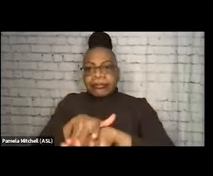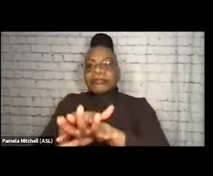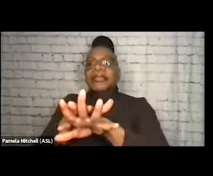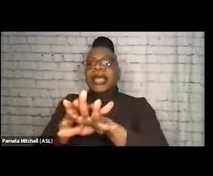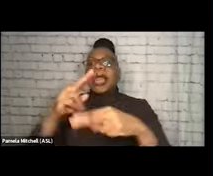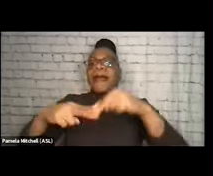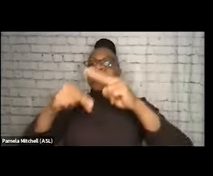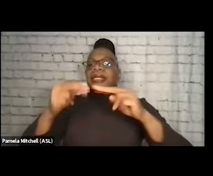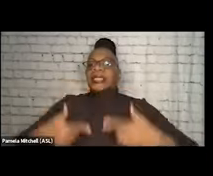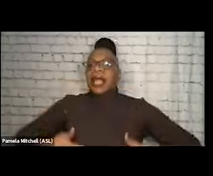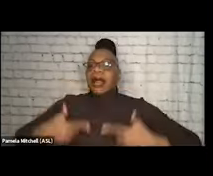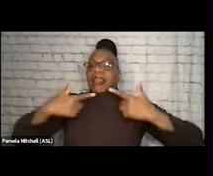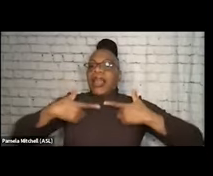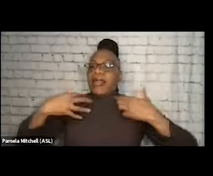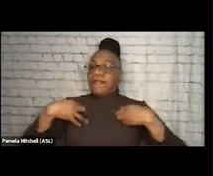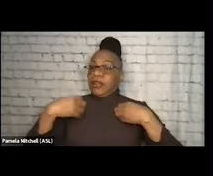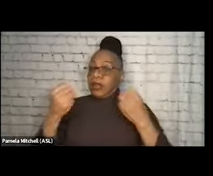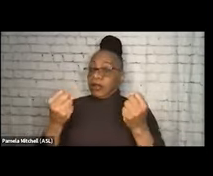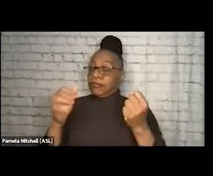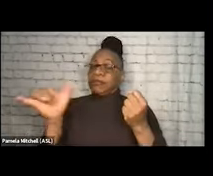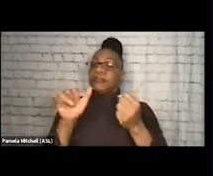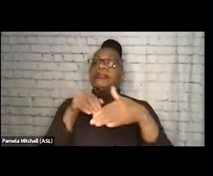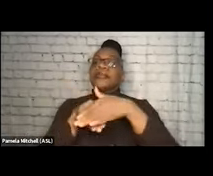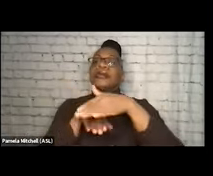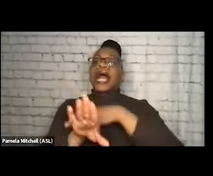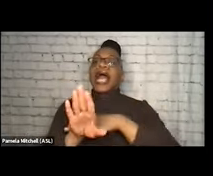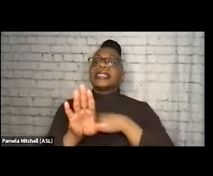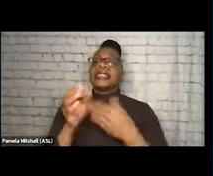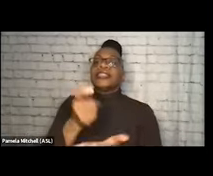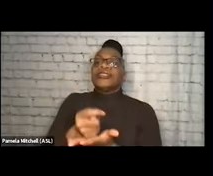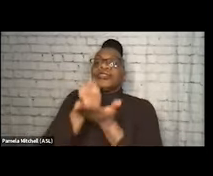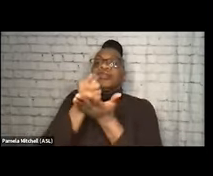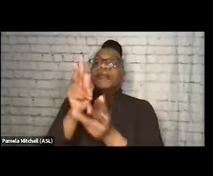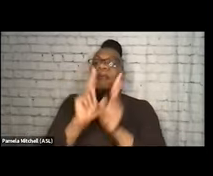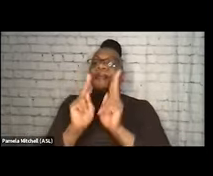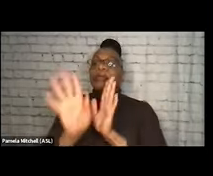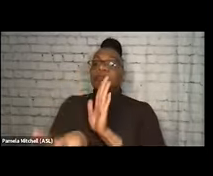and access to the treatment that people choose. All of these things work together